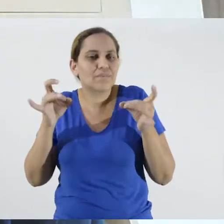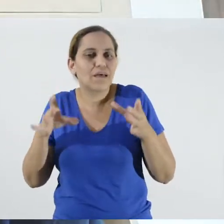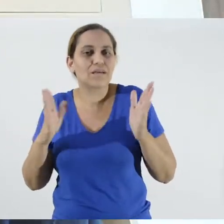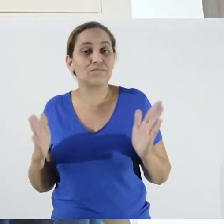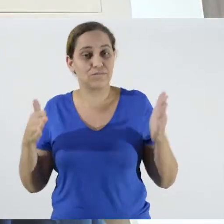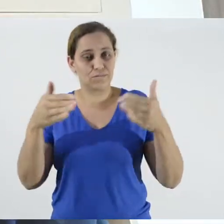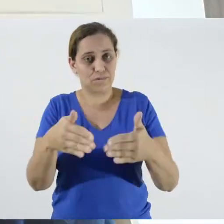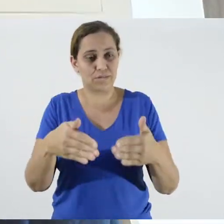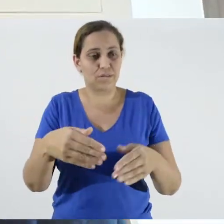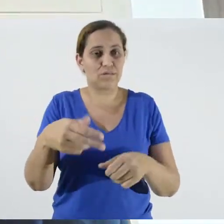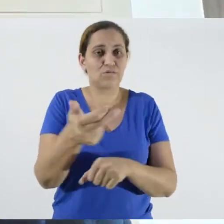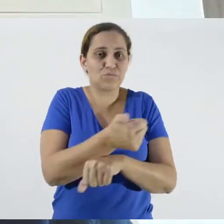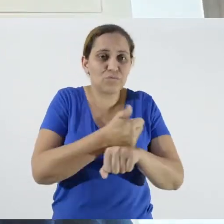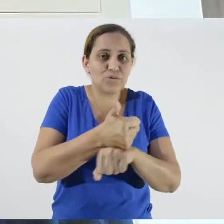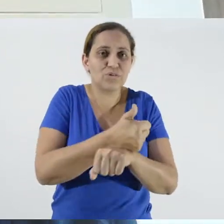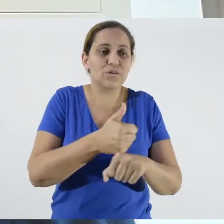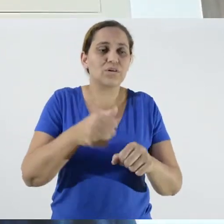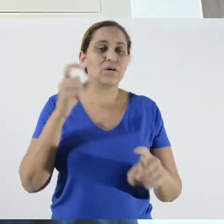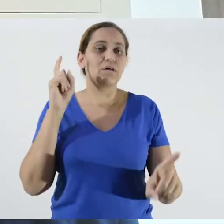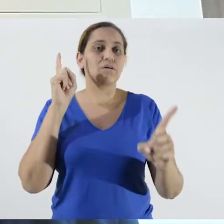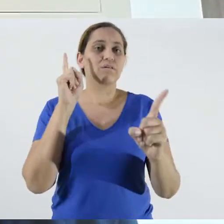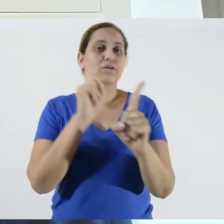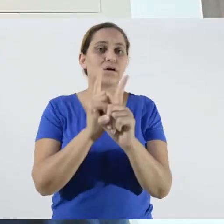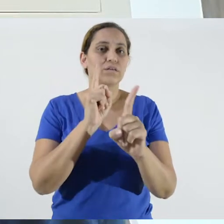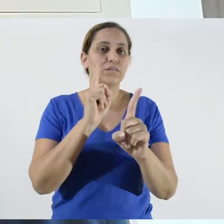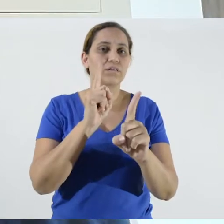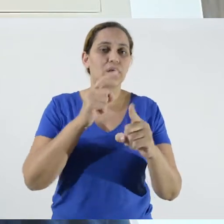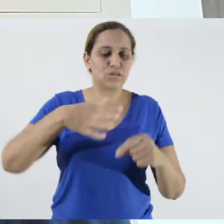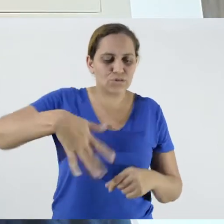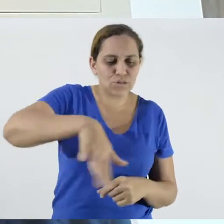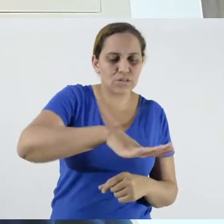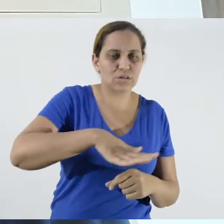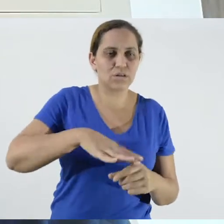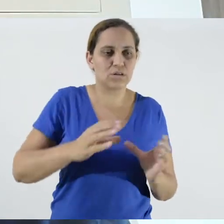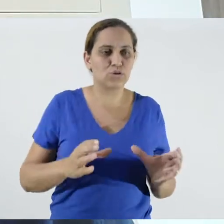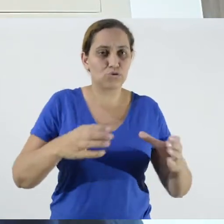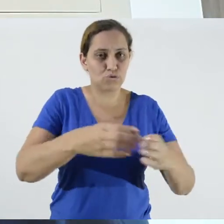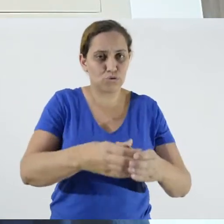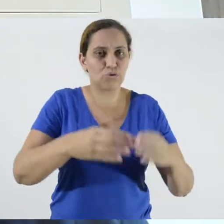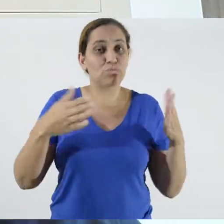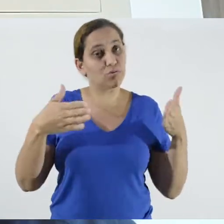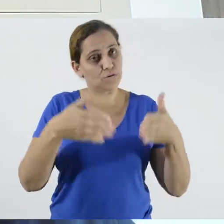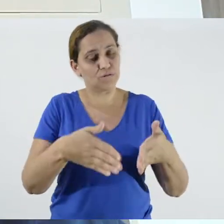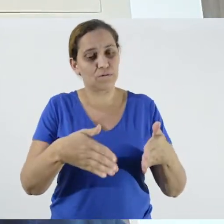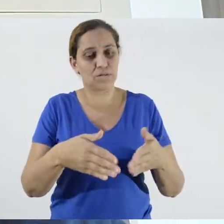and a second part that we developed based on the content of the